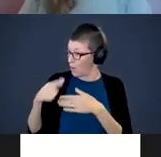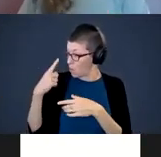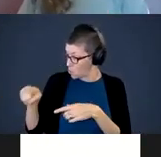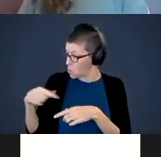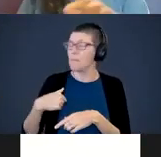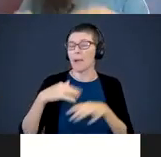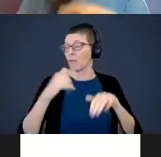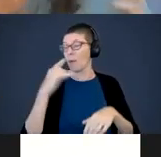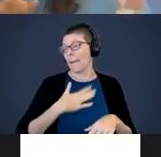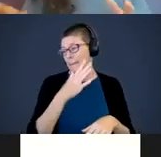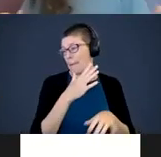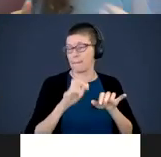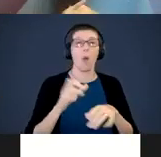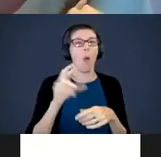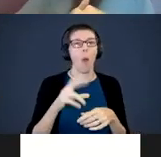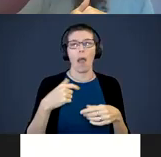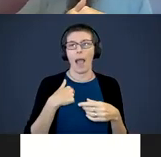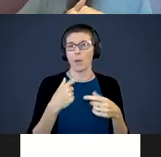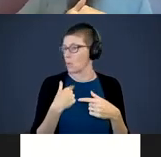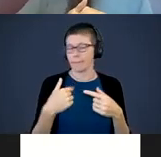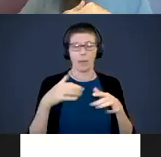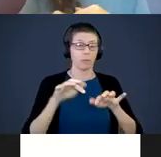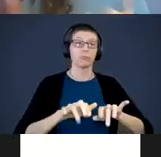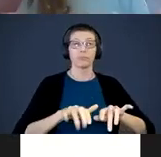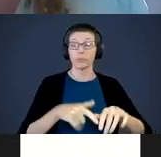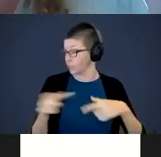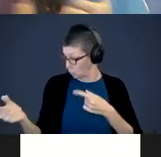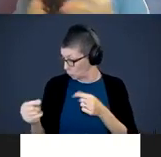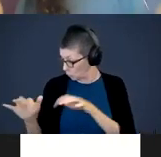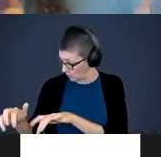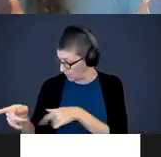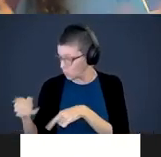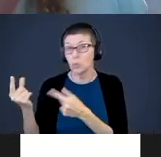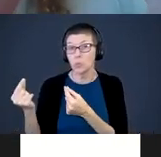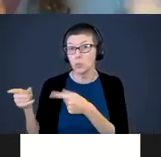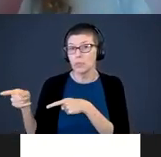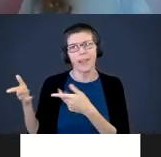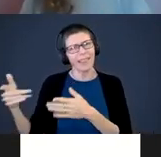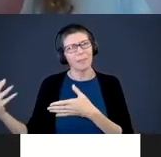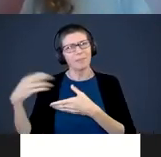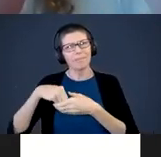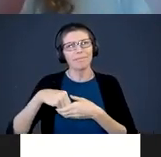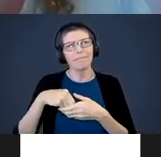or "I'm doing this, what are you doing?" Let them engage so they are having a good time;